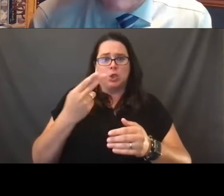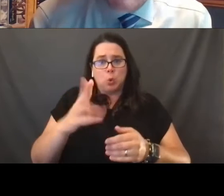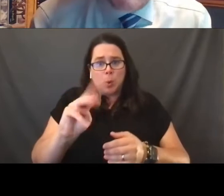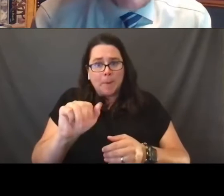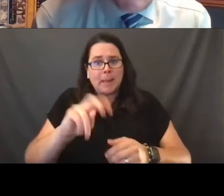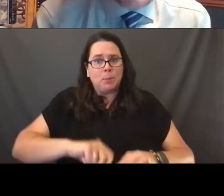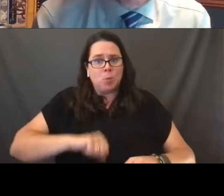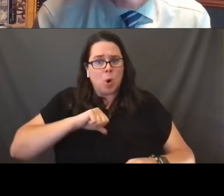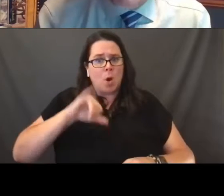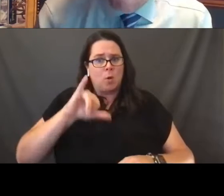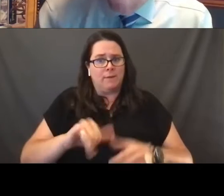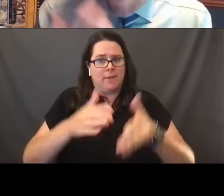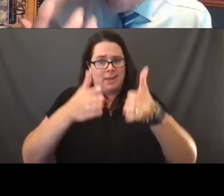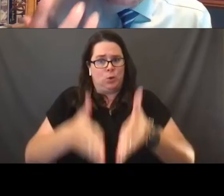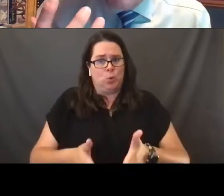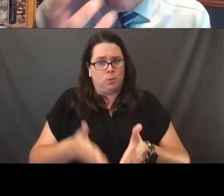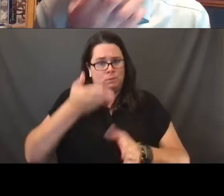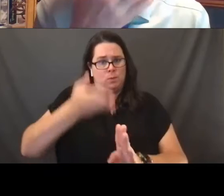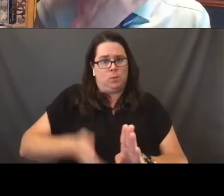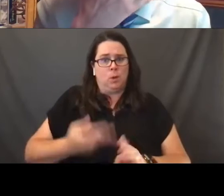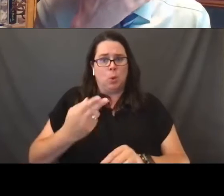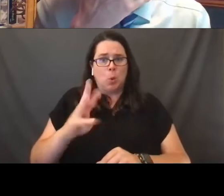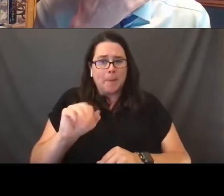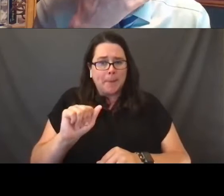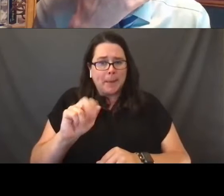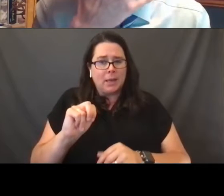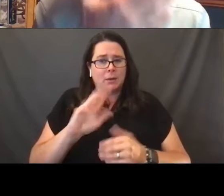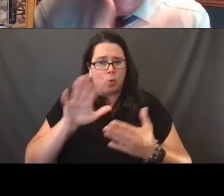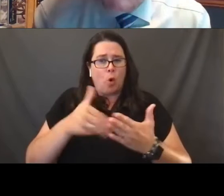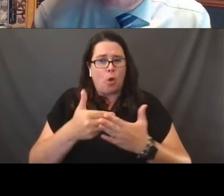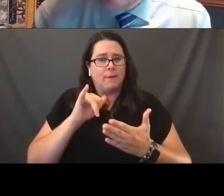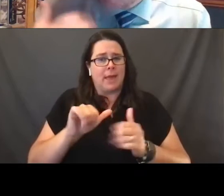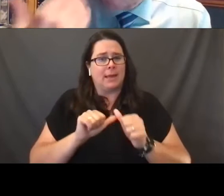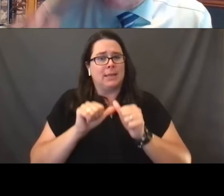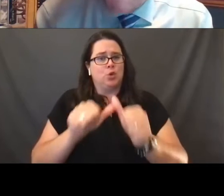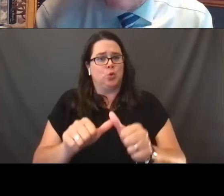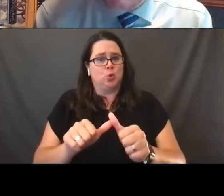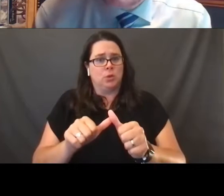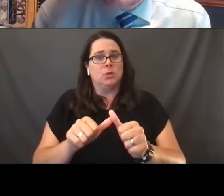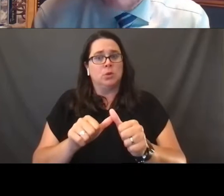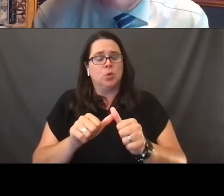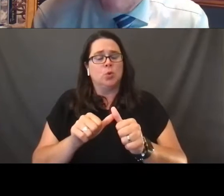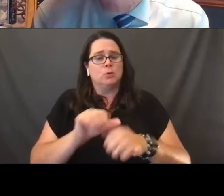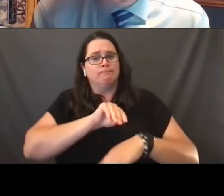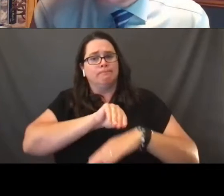that dignity talked about. All of that, all of that continues to animate much of what we're gonna talk about tonight,